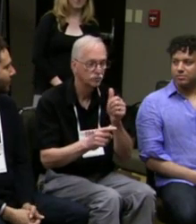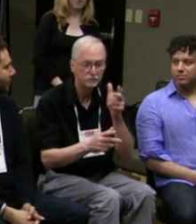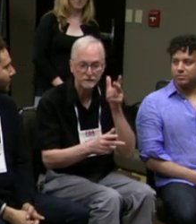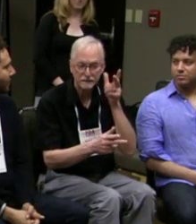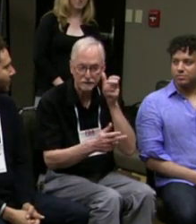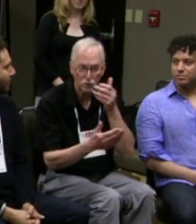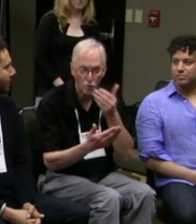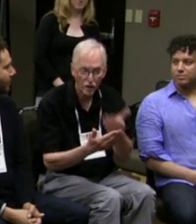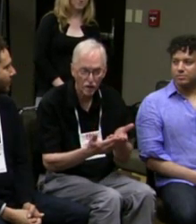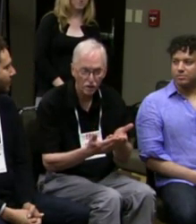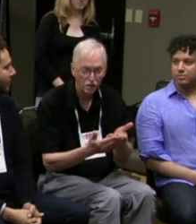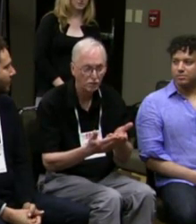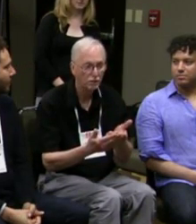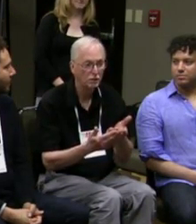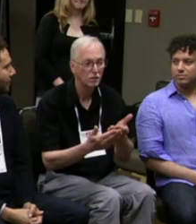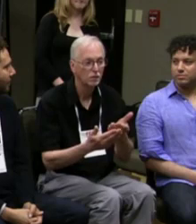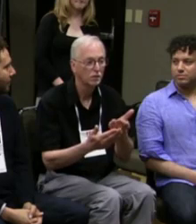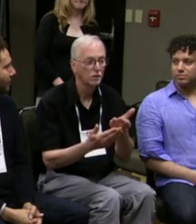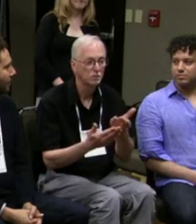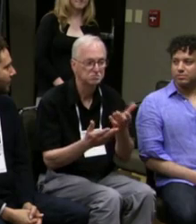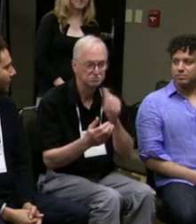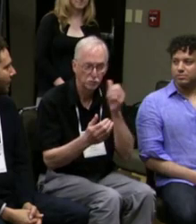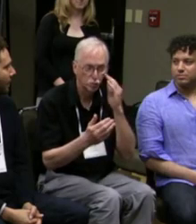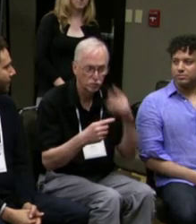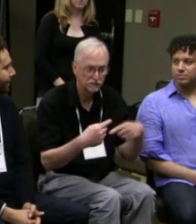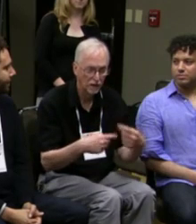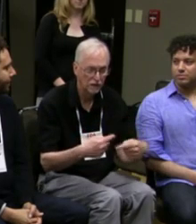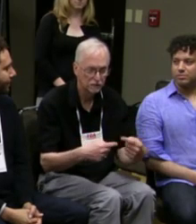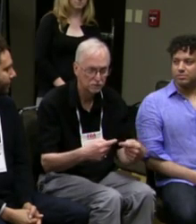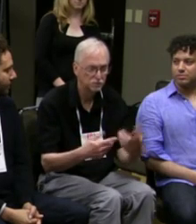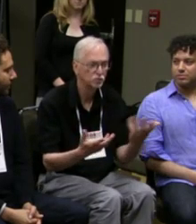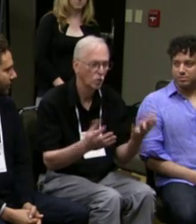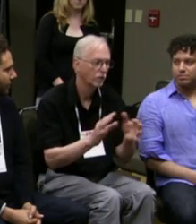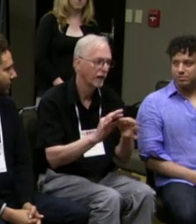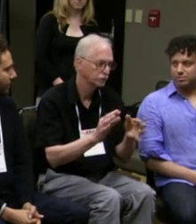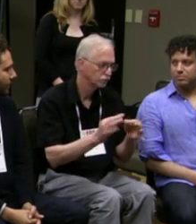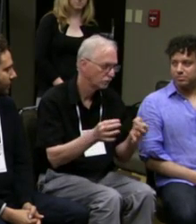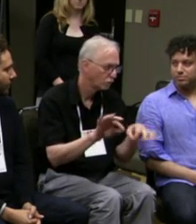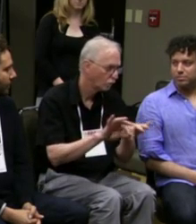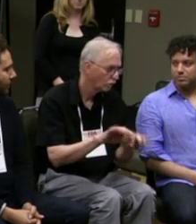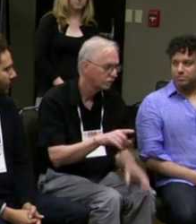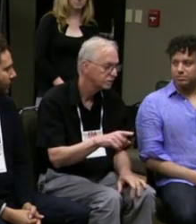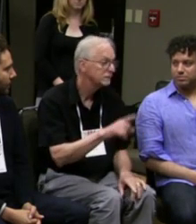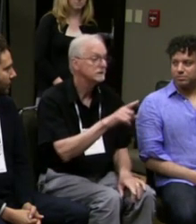(translator) And remember many people who don't hear well don't know sign,